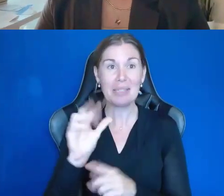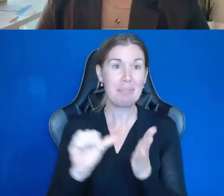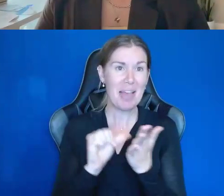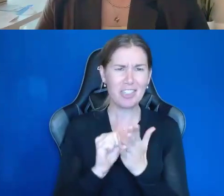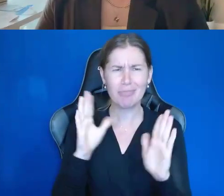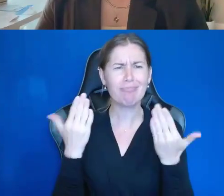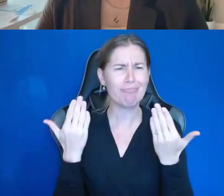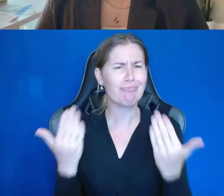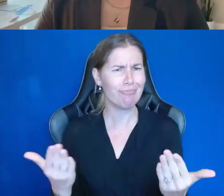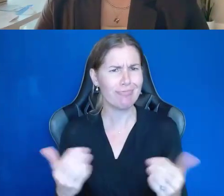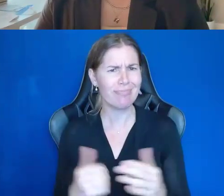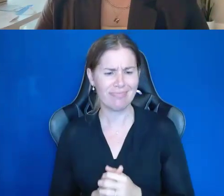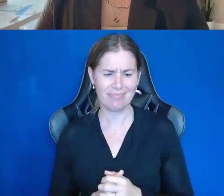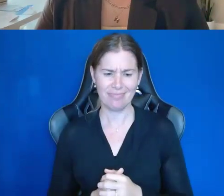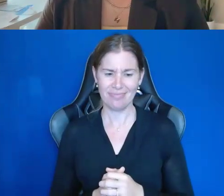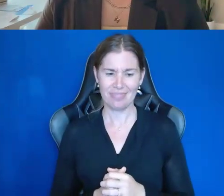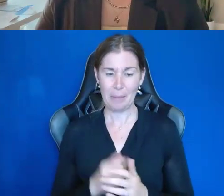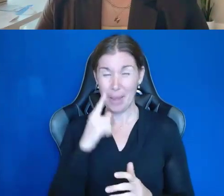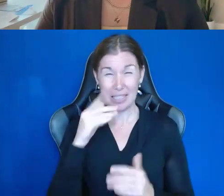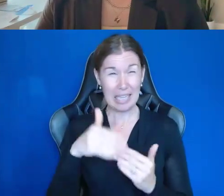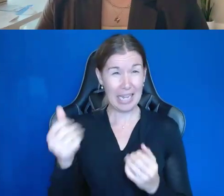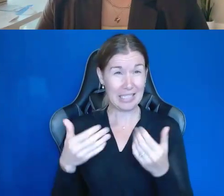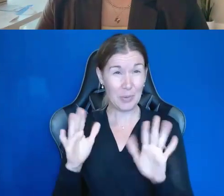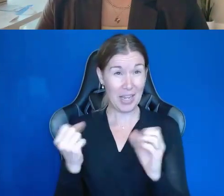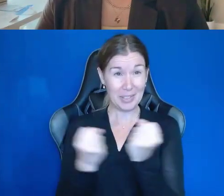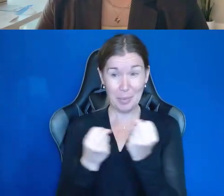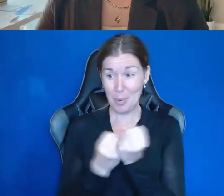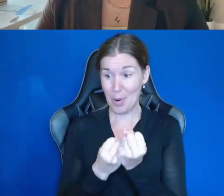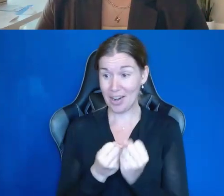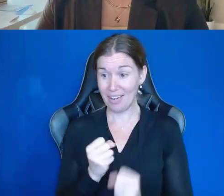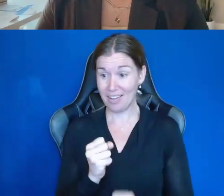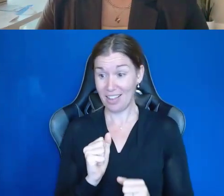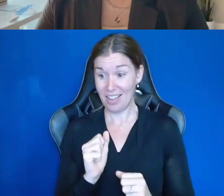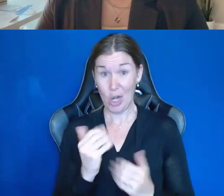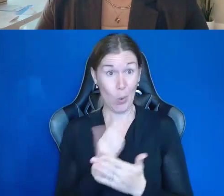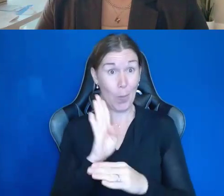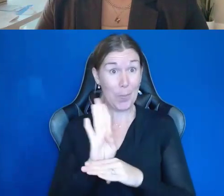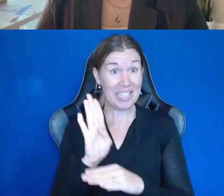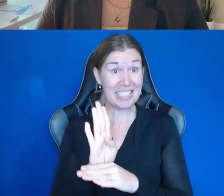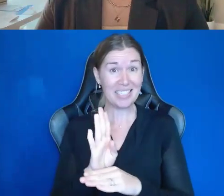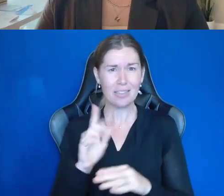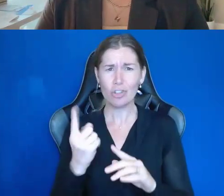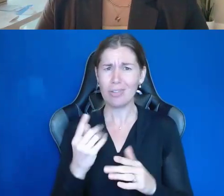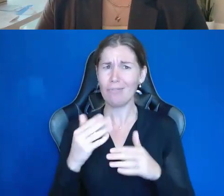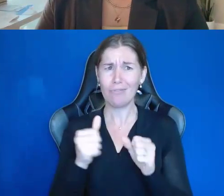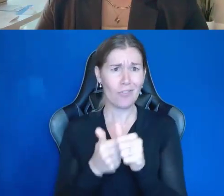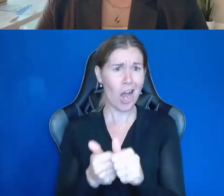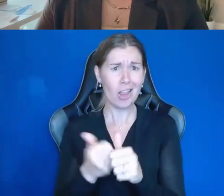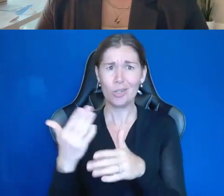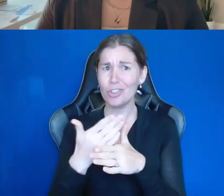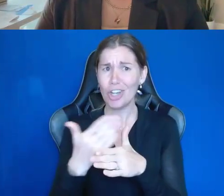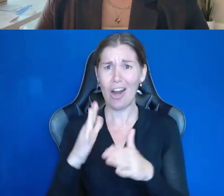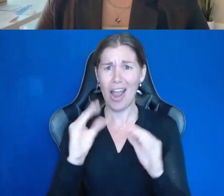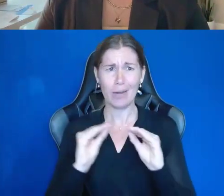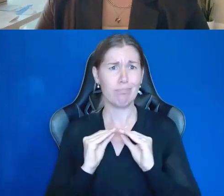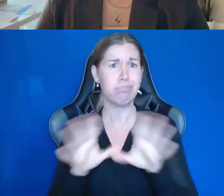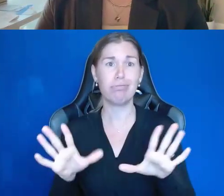The easiest way to support entrepreneurs is to just follow, share, and tell everyone about them.